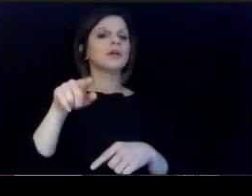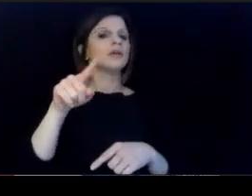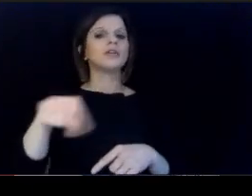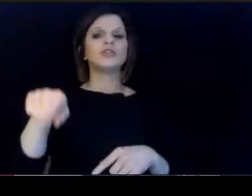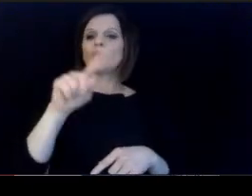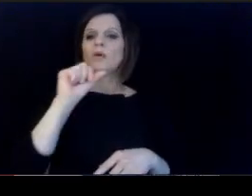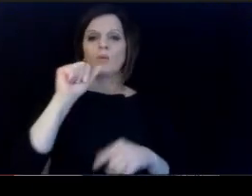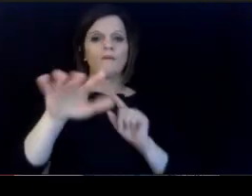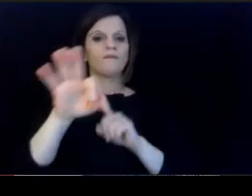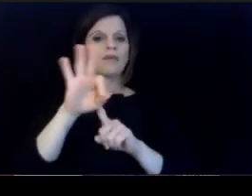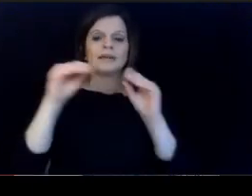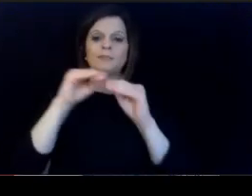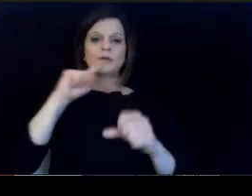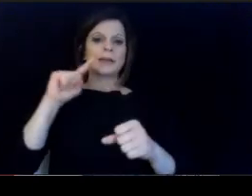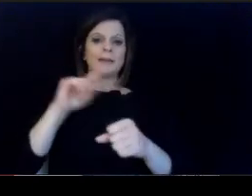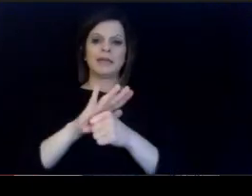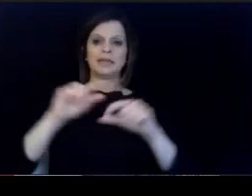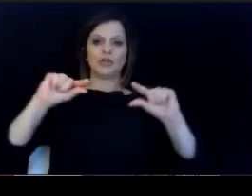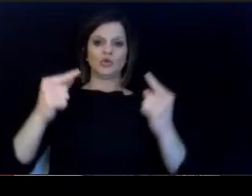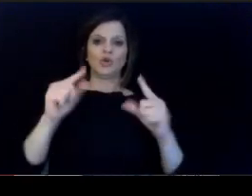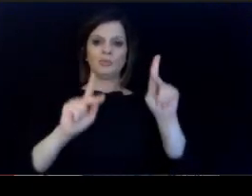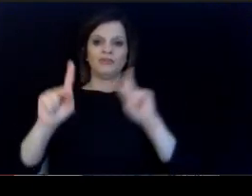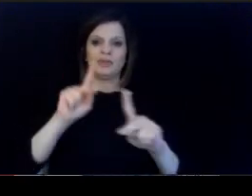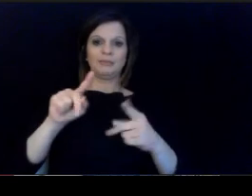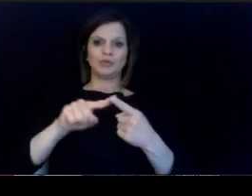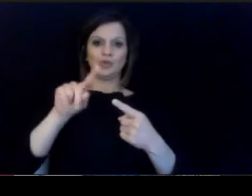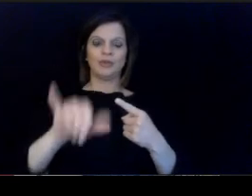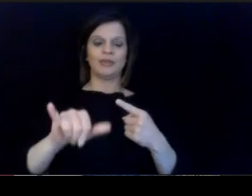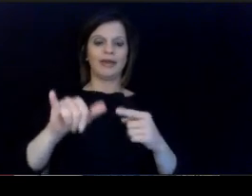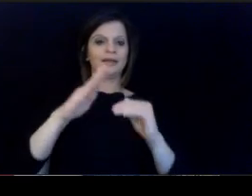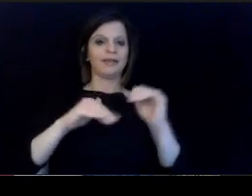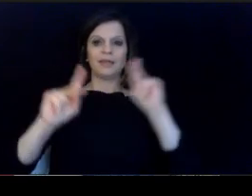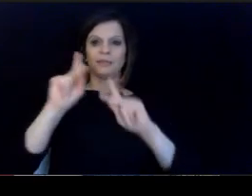won't find a more committed group of people to that then the folks. that you have in this meeting right here.